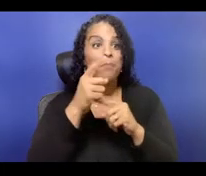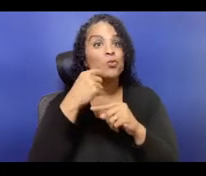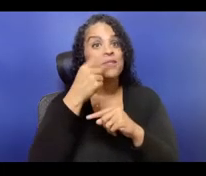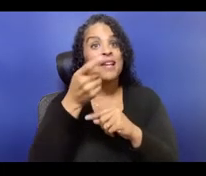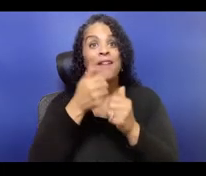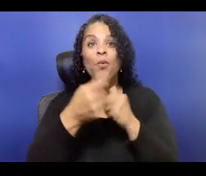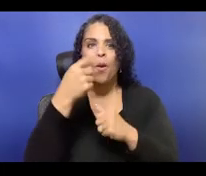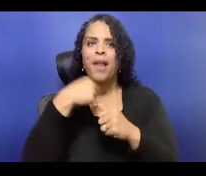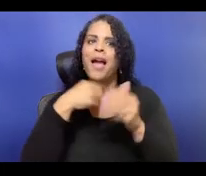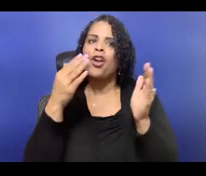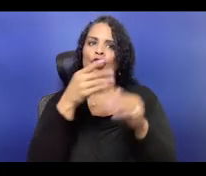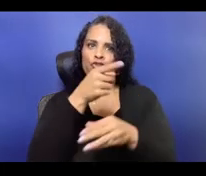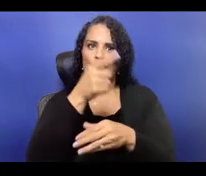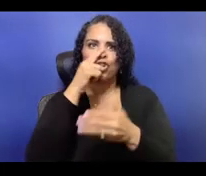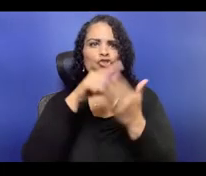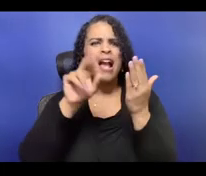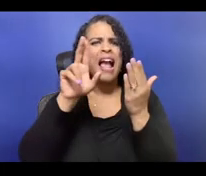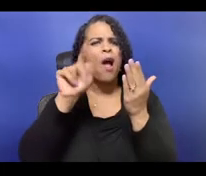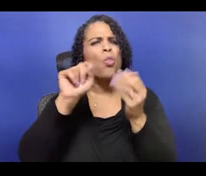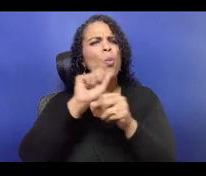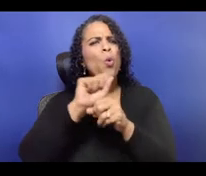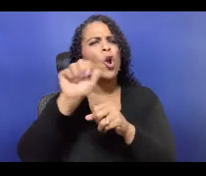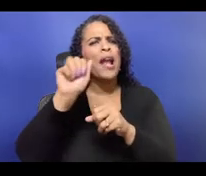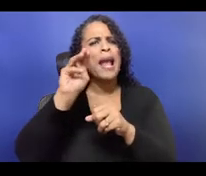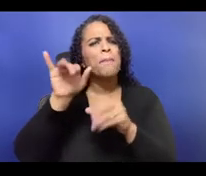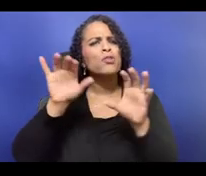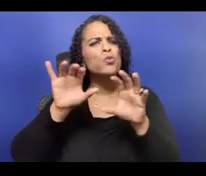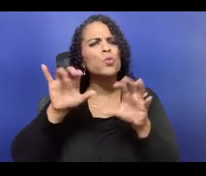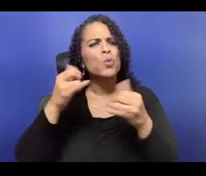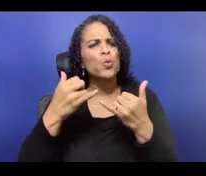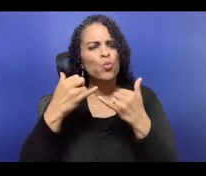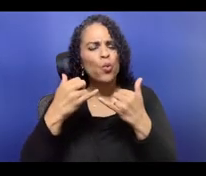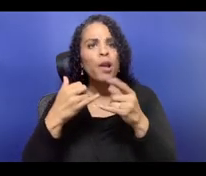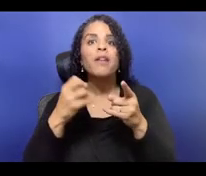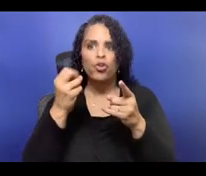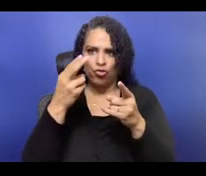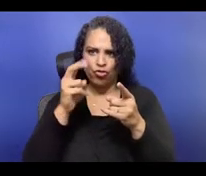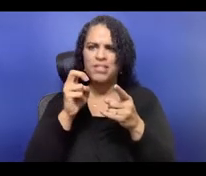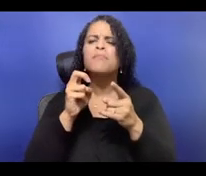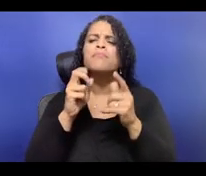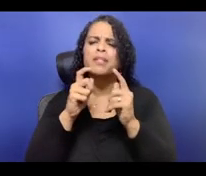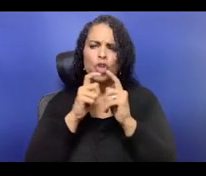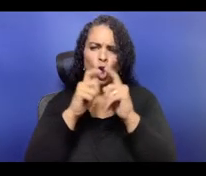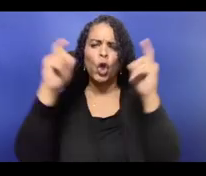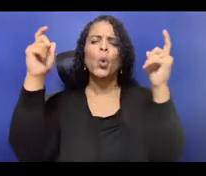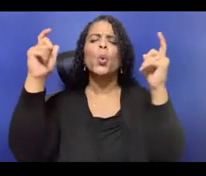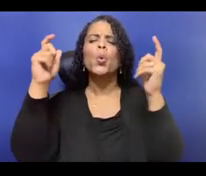which has brand-new leadership from phase one, also exciting, modeling changing leadership.